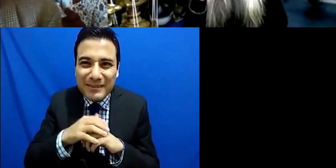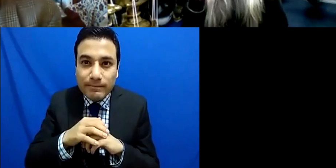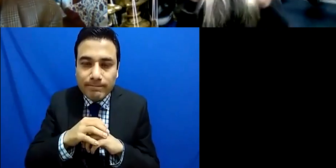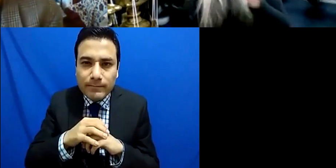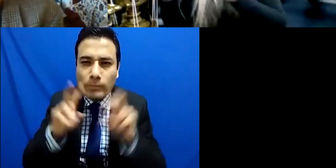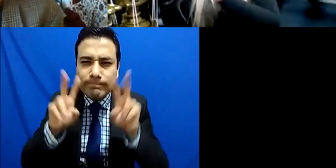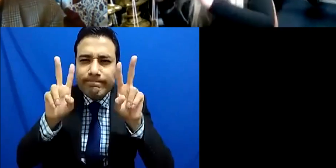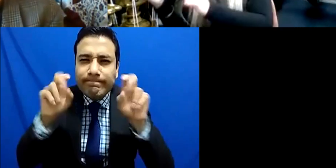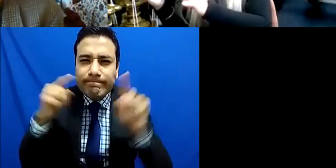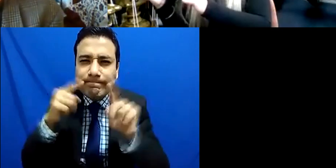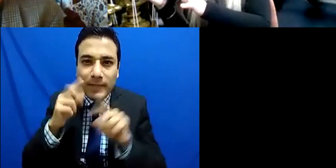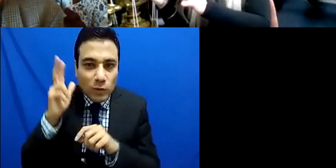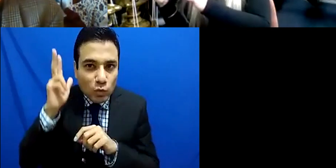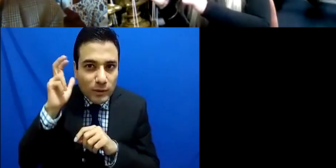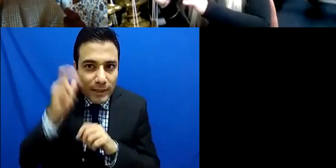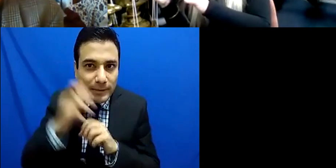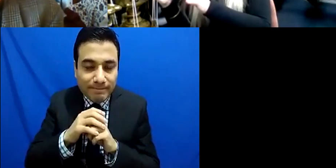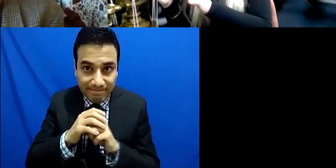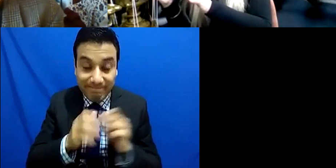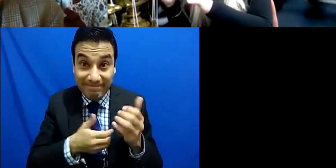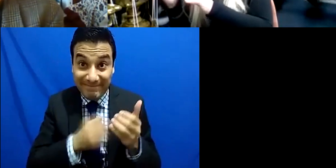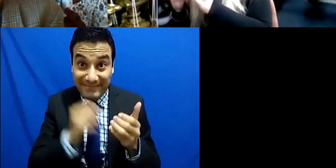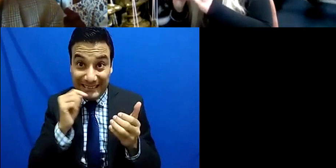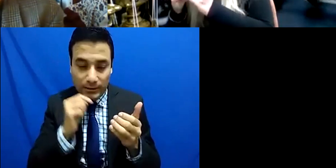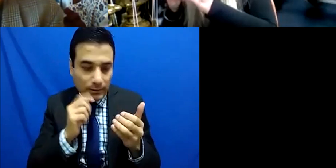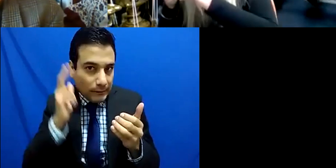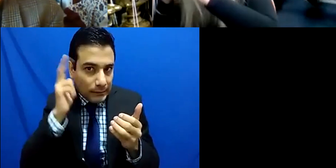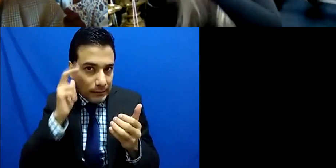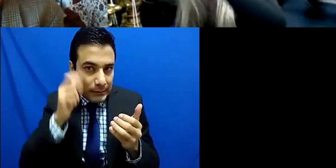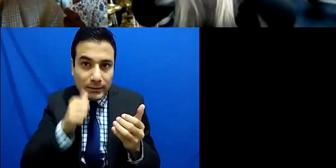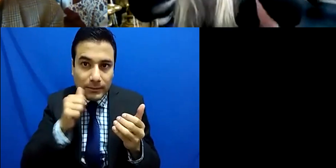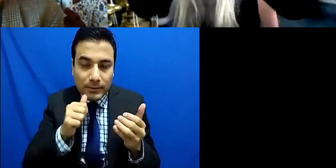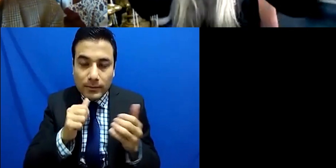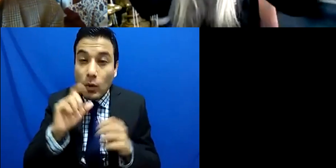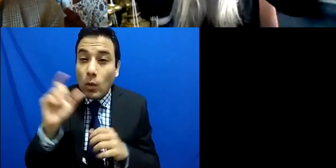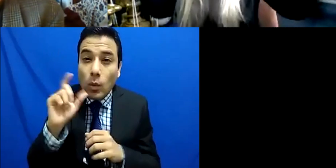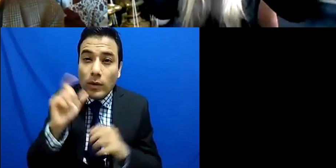and then when someone is about to pass away suddenly the listening of that person becomes